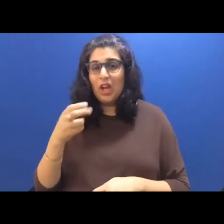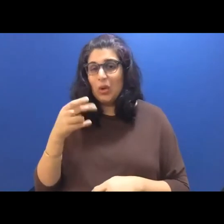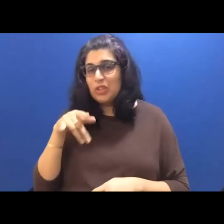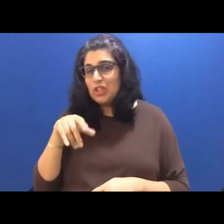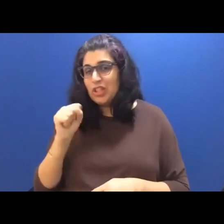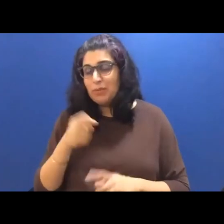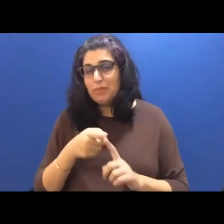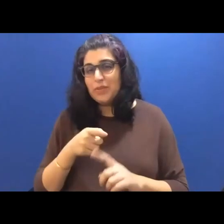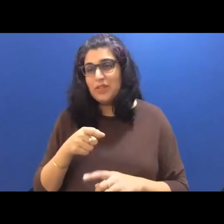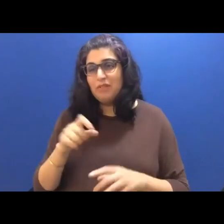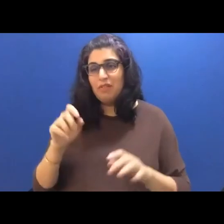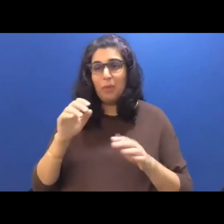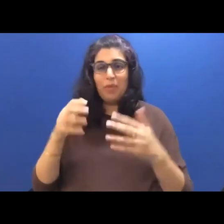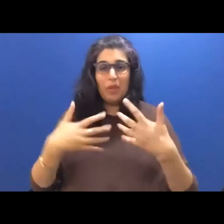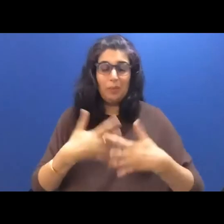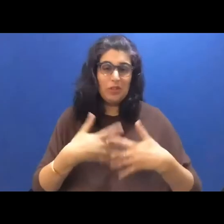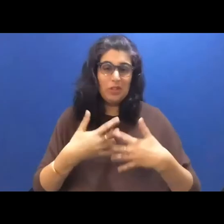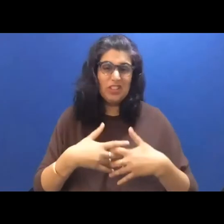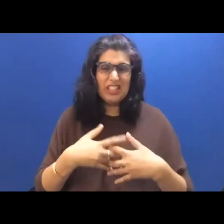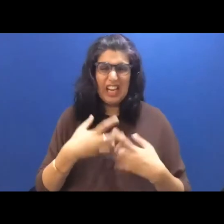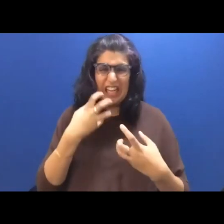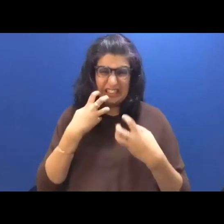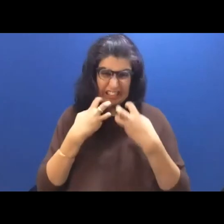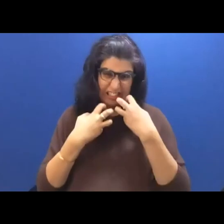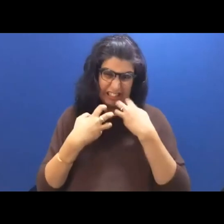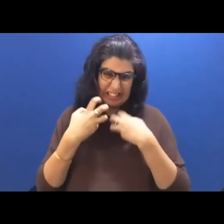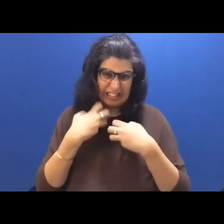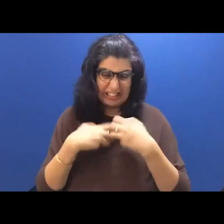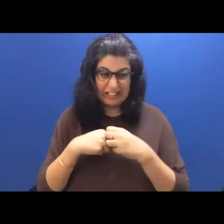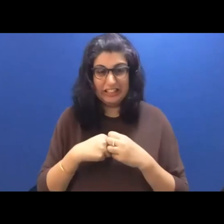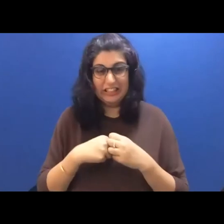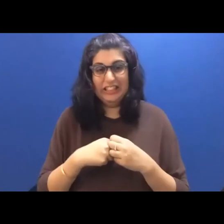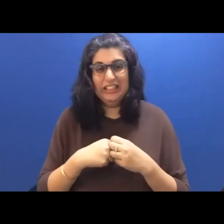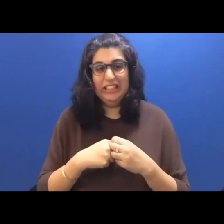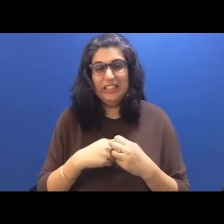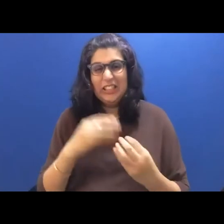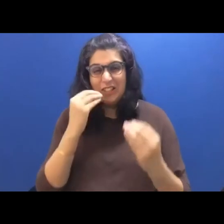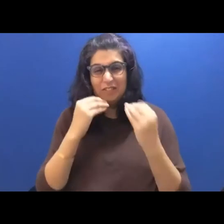wraps chicken and cheese and lettuce that was more air than leaf. I wouldn't be caught